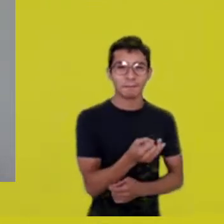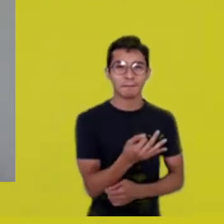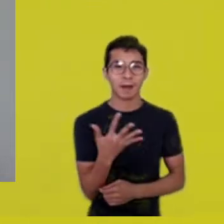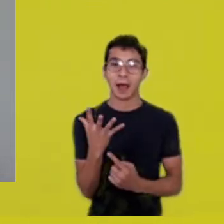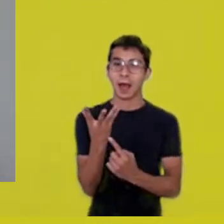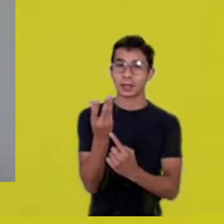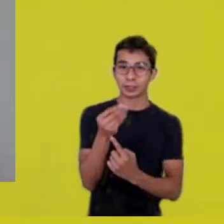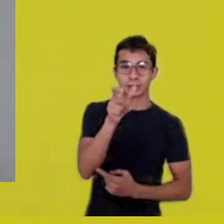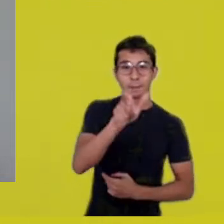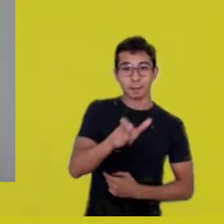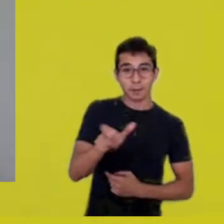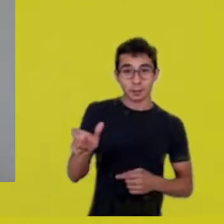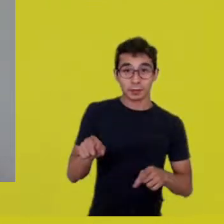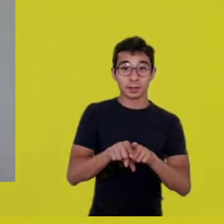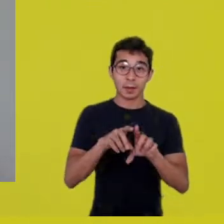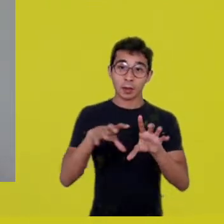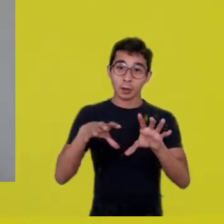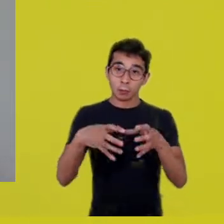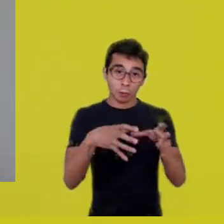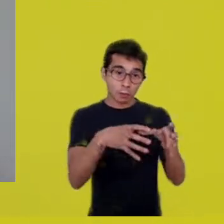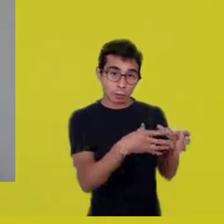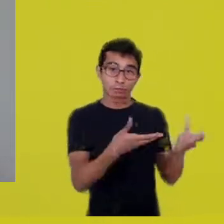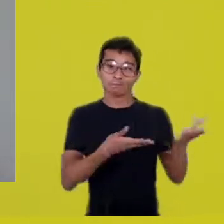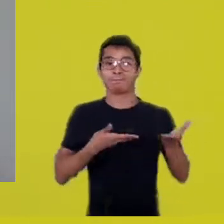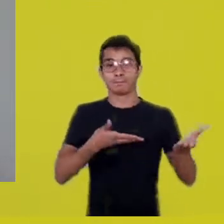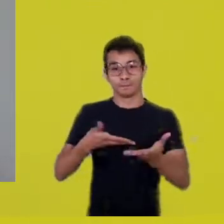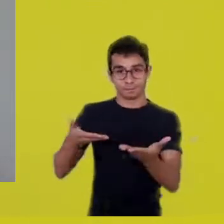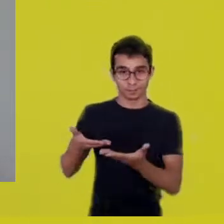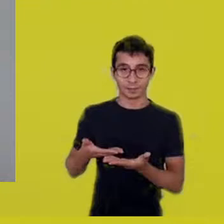Vagamundos was conceived in three stages,